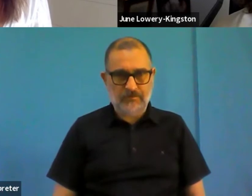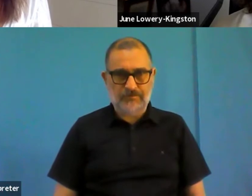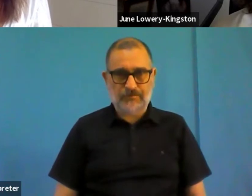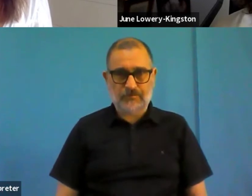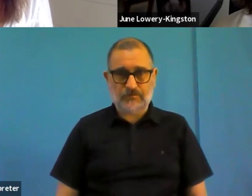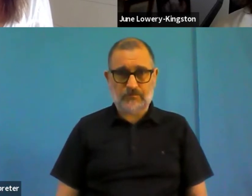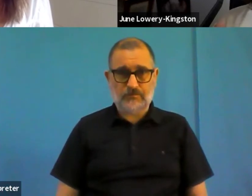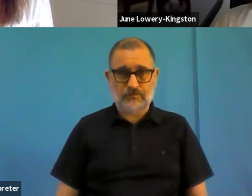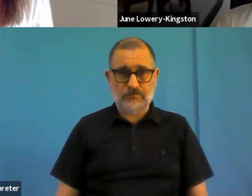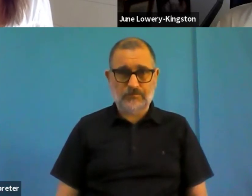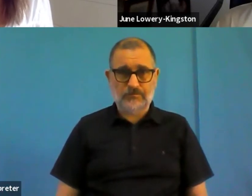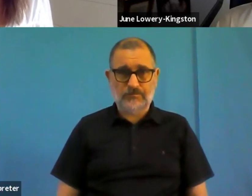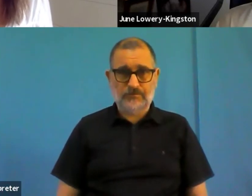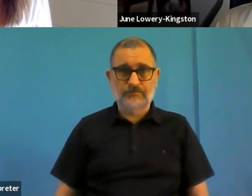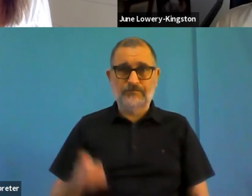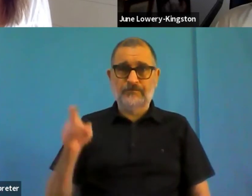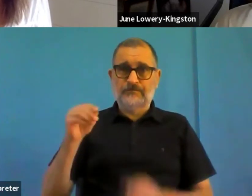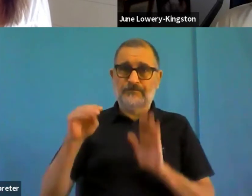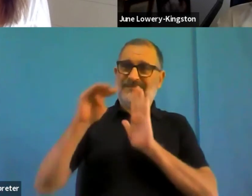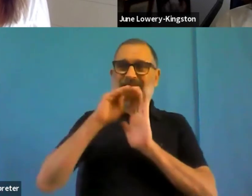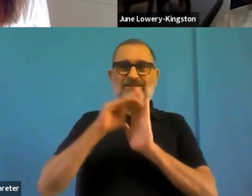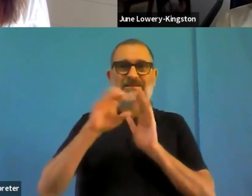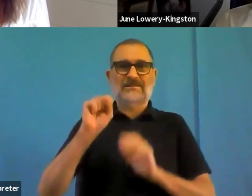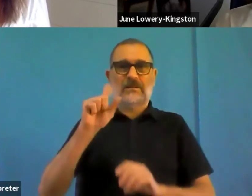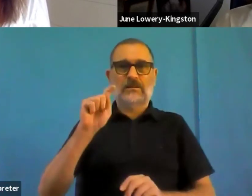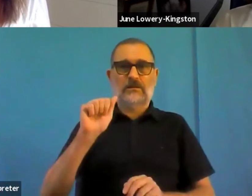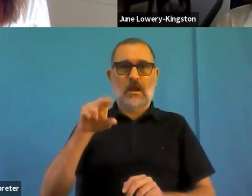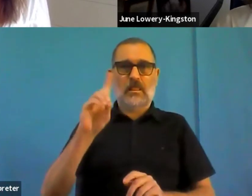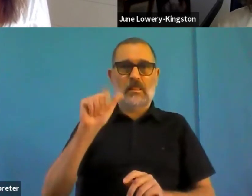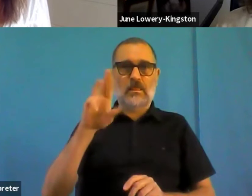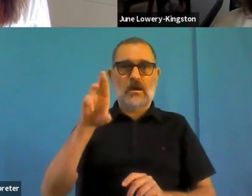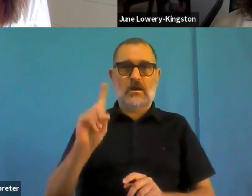of conformity meet the relevant bits of that standard, your conform with the word, but